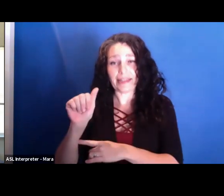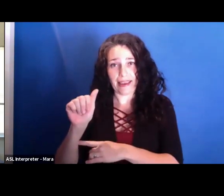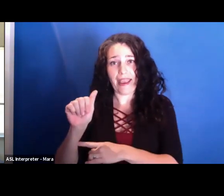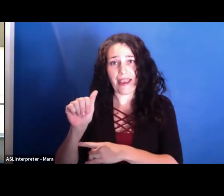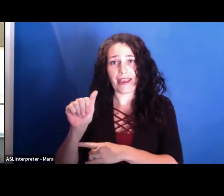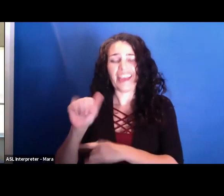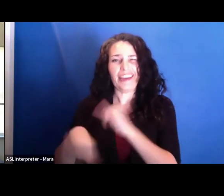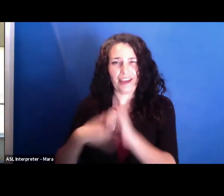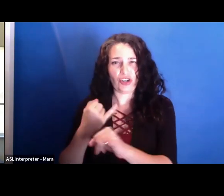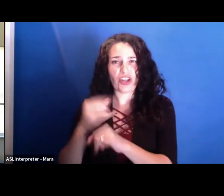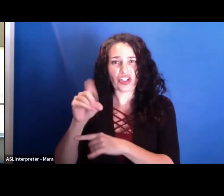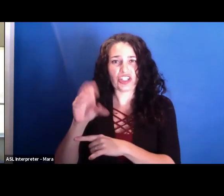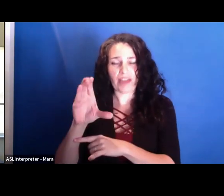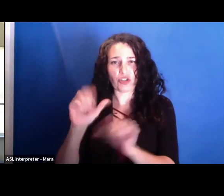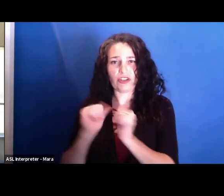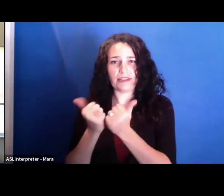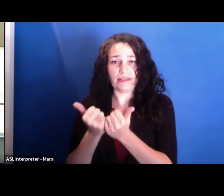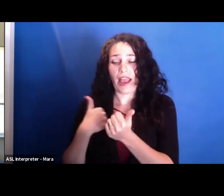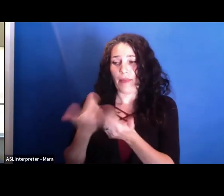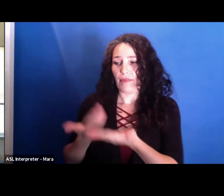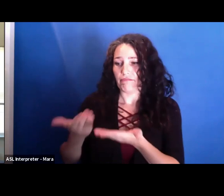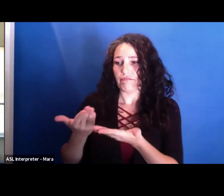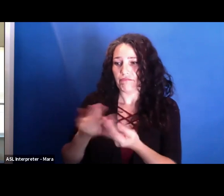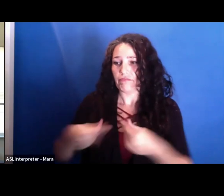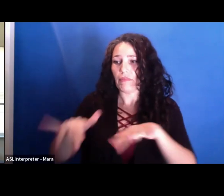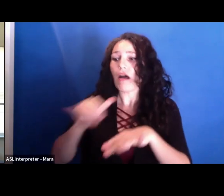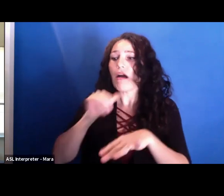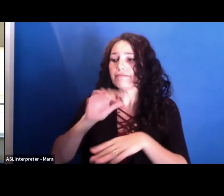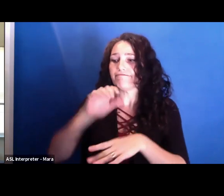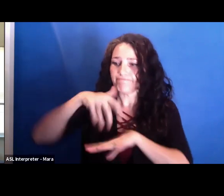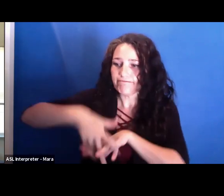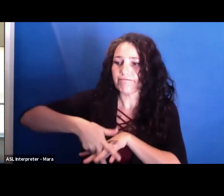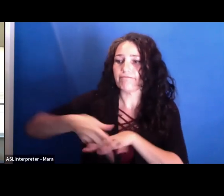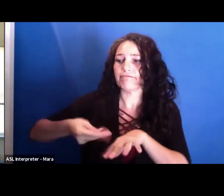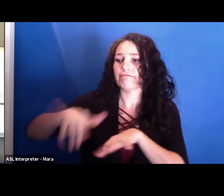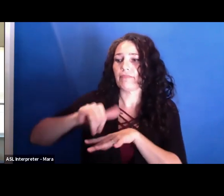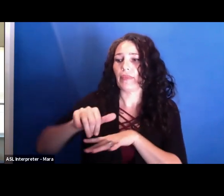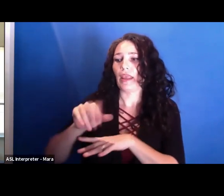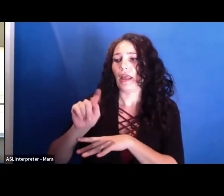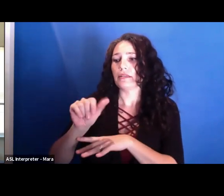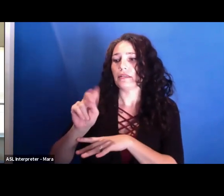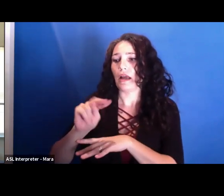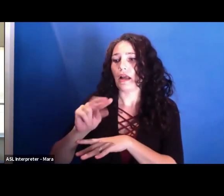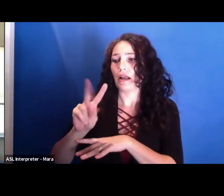I come to you on the unceded land of the Tongva and Chumash people, who have been stewards of this land